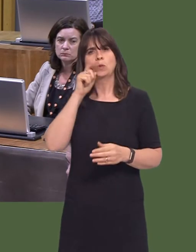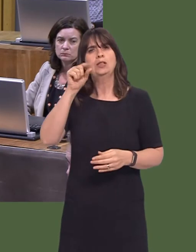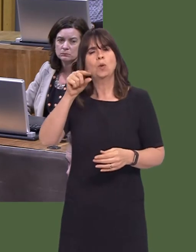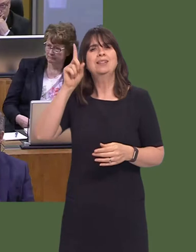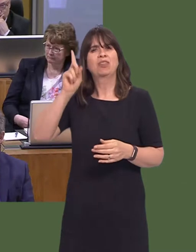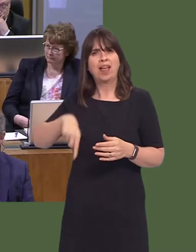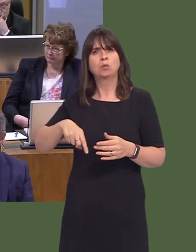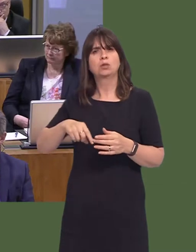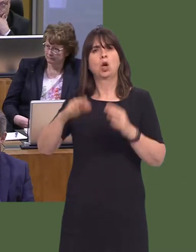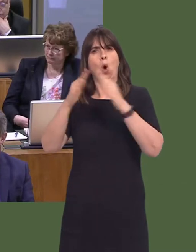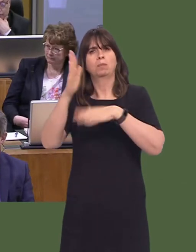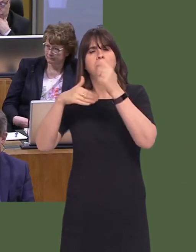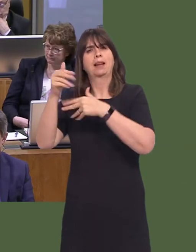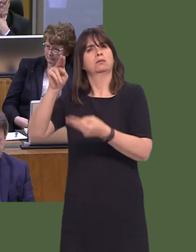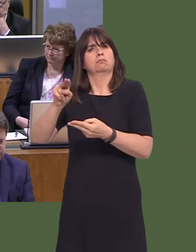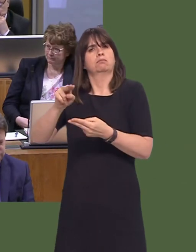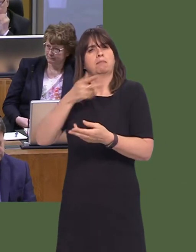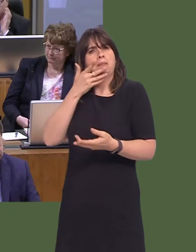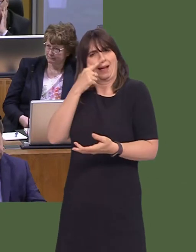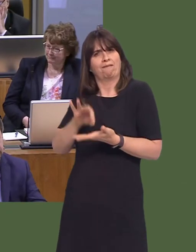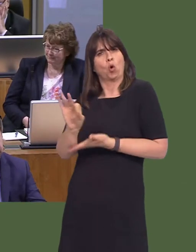on top of that, of course, we have Help to BuyóWales. We know that that's firmly established.